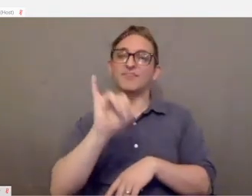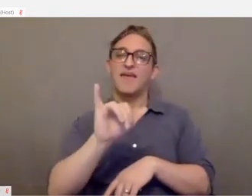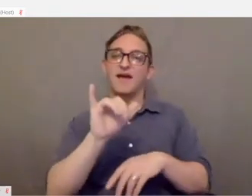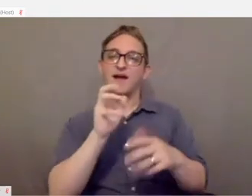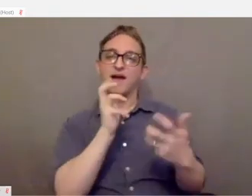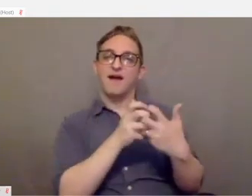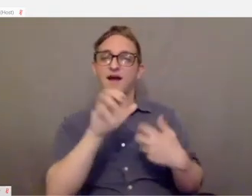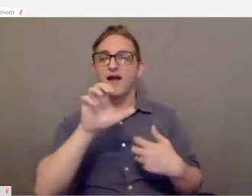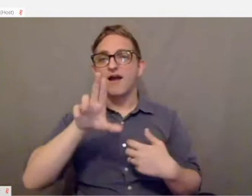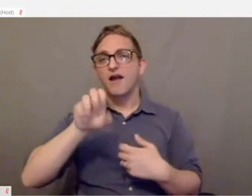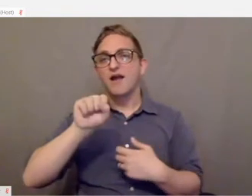They can be really expensive.